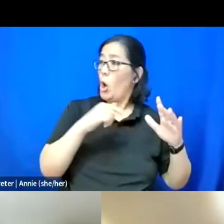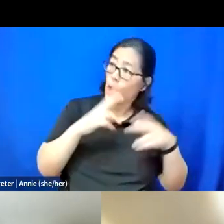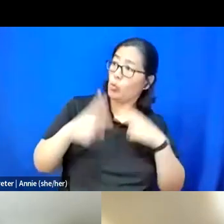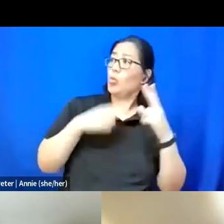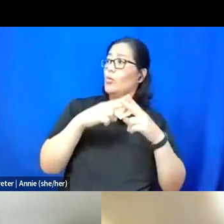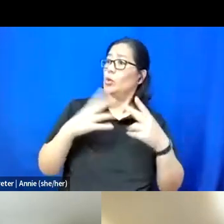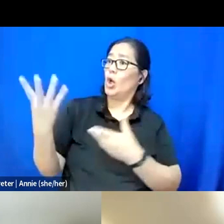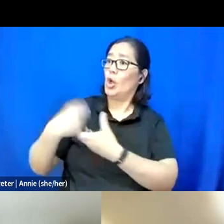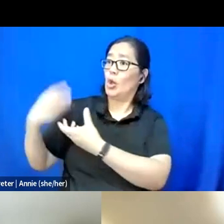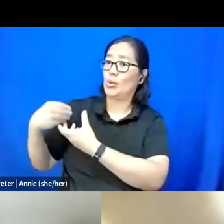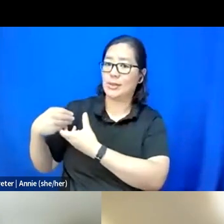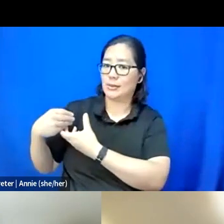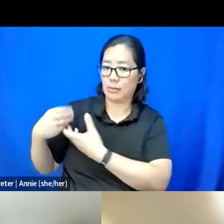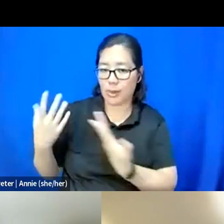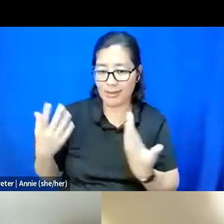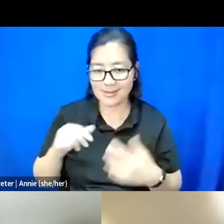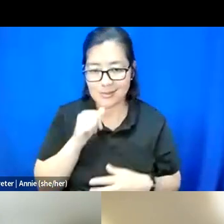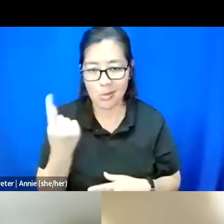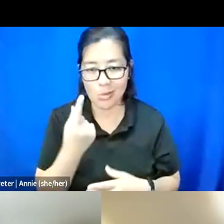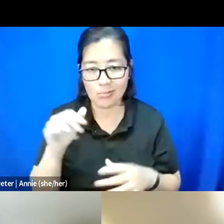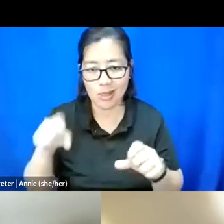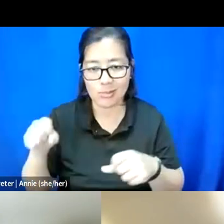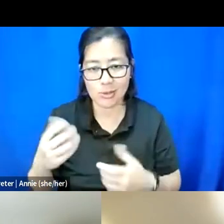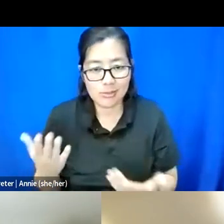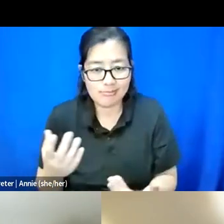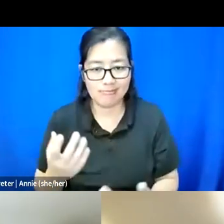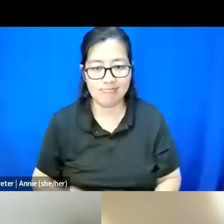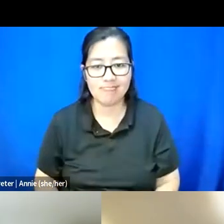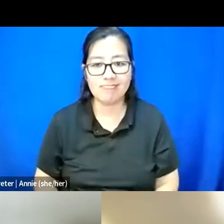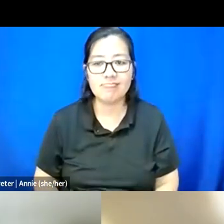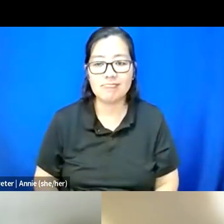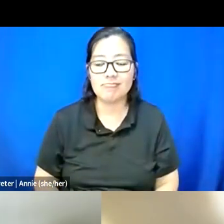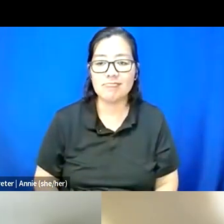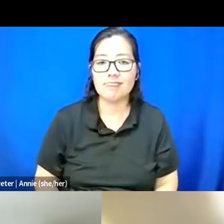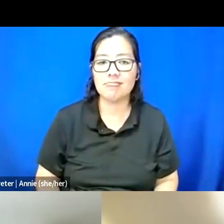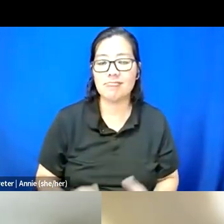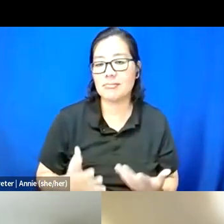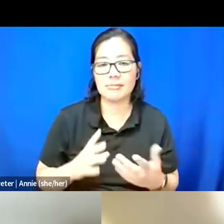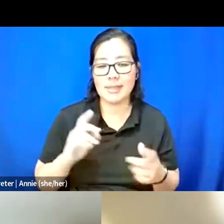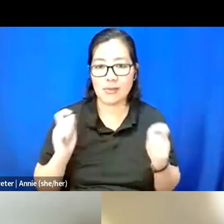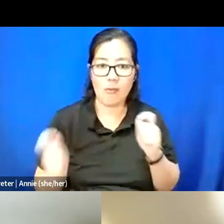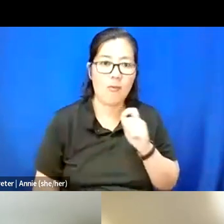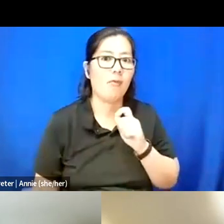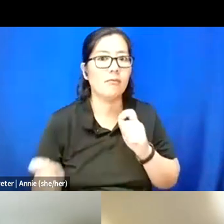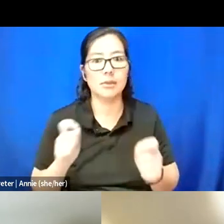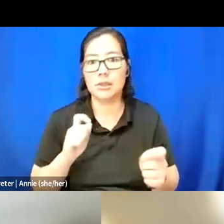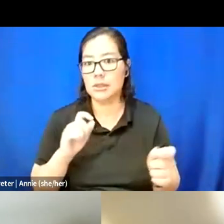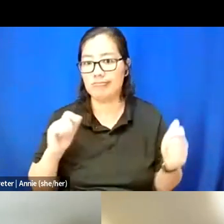when that's just not always possible because of the evolving nature of our needs.